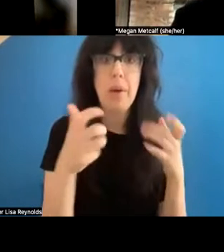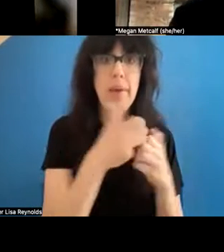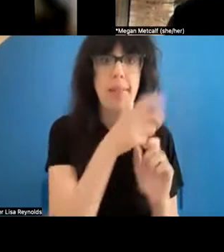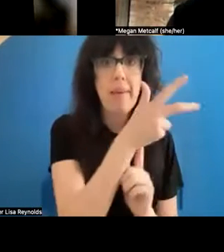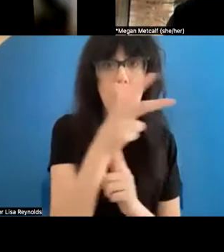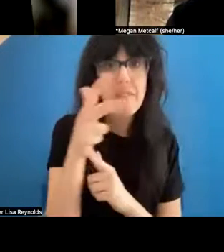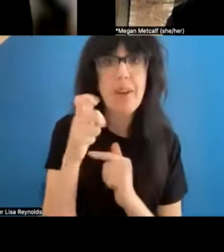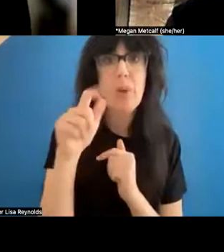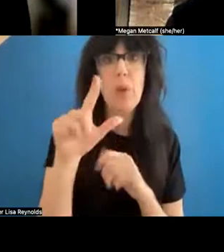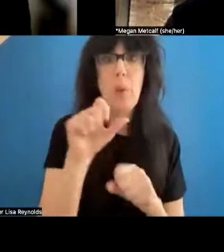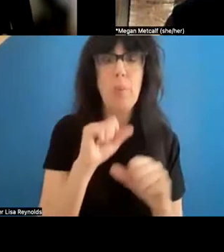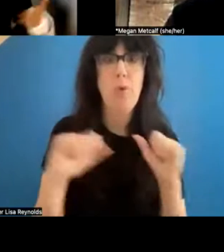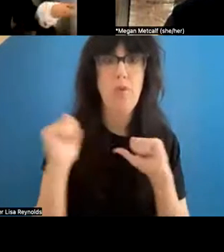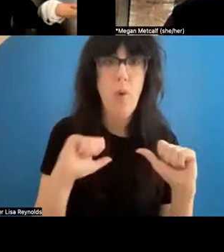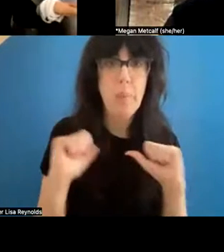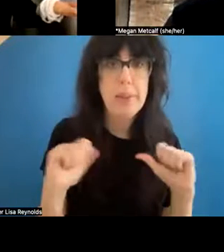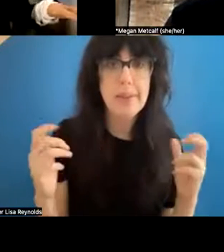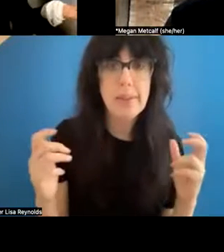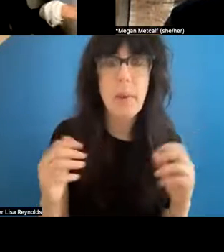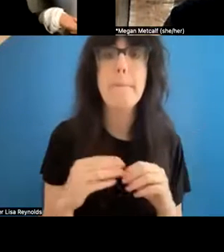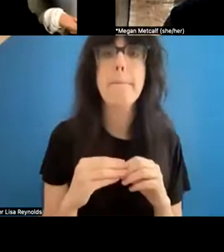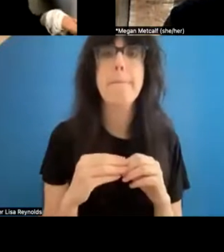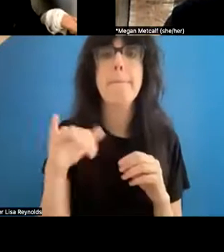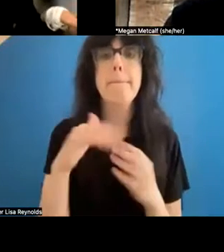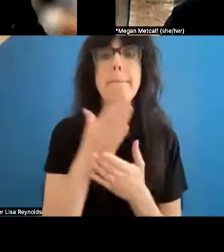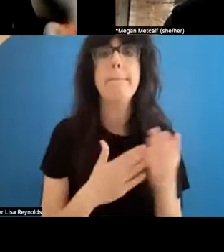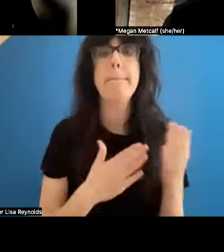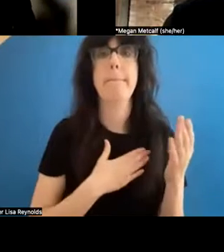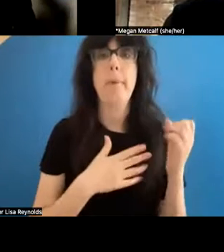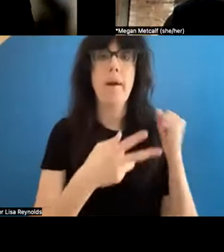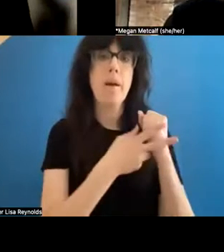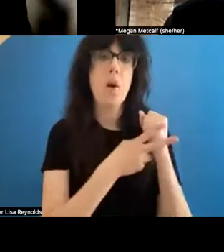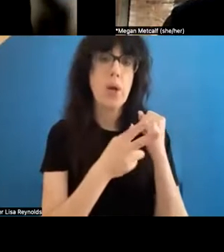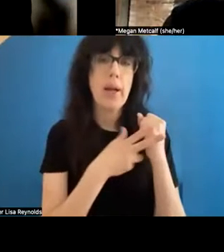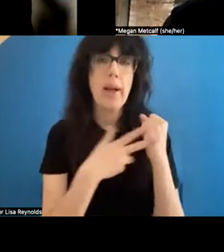. And you know, that's part of my archive now